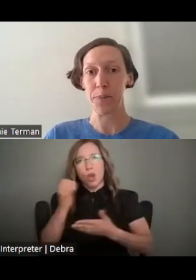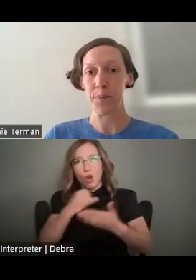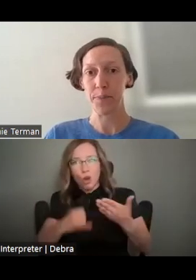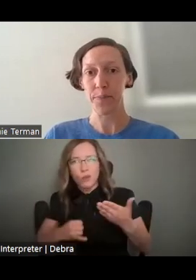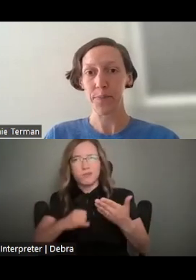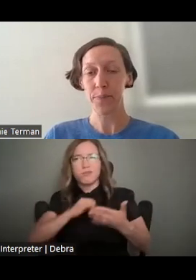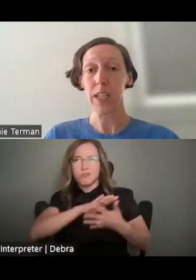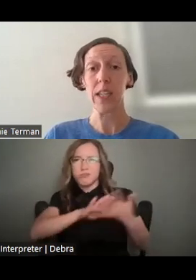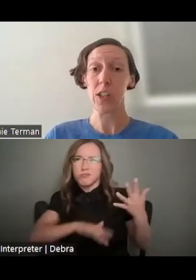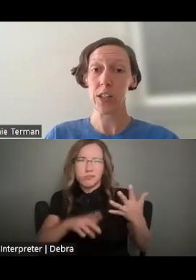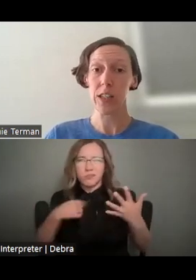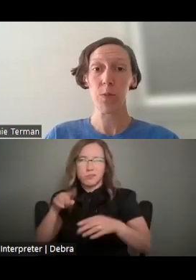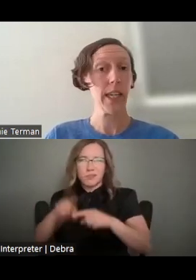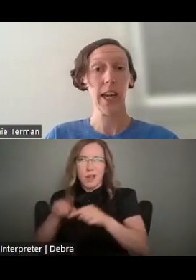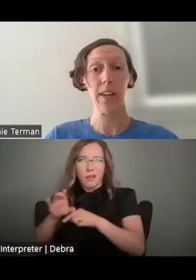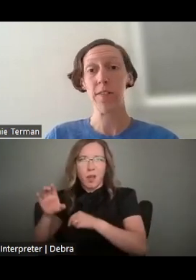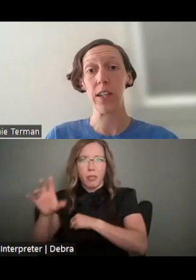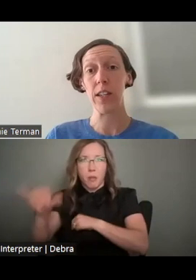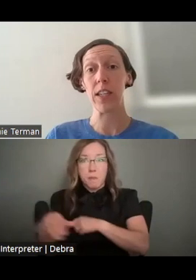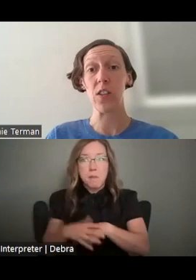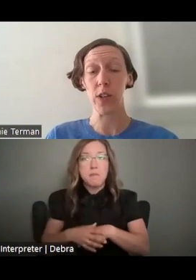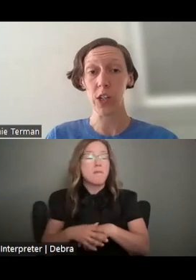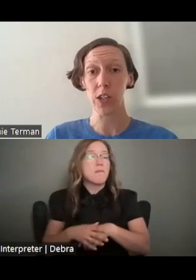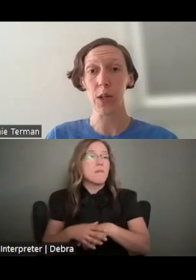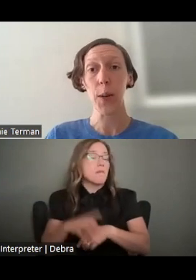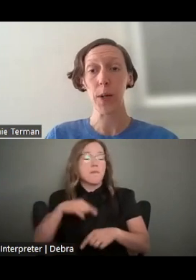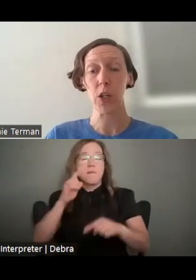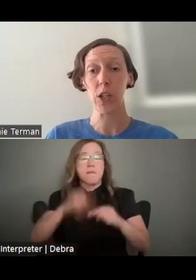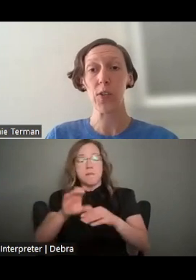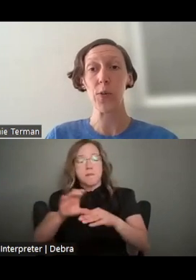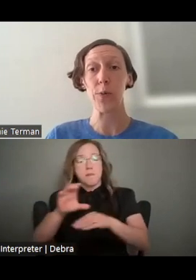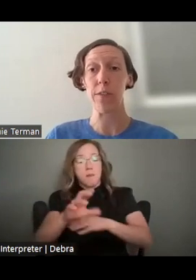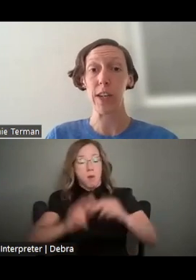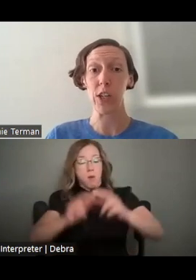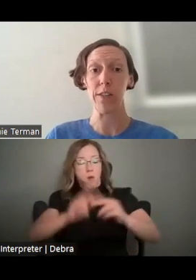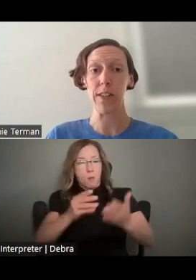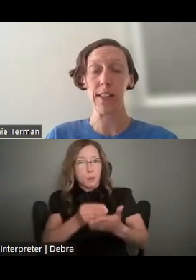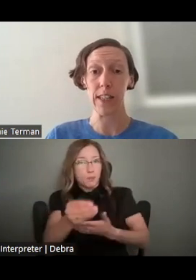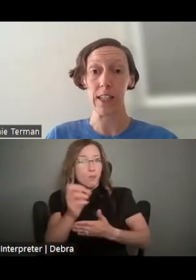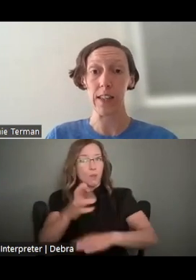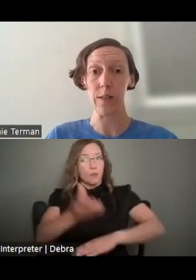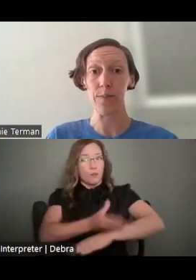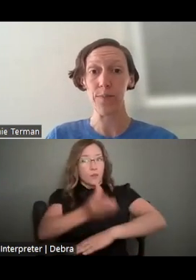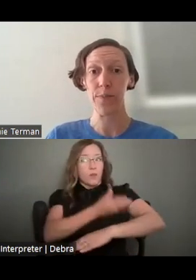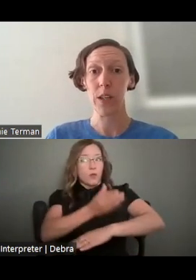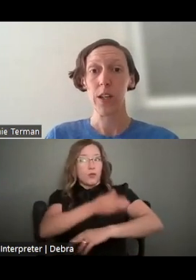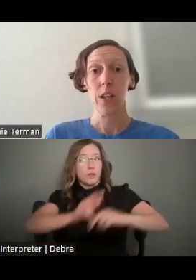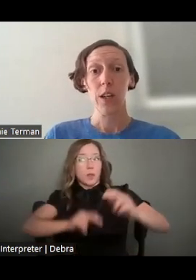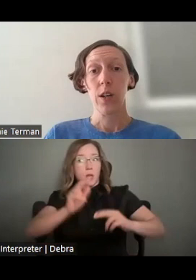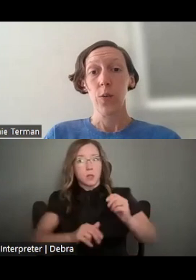ADDITIONALLY, WE CAN'T FUND THE CONSTRUCTION, PURCHASE, OR RENOVATION OF FACILITIES.